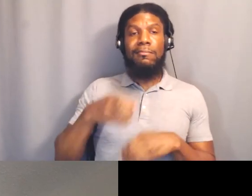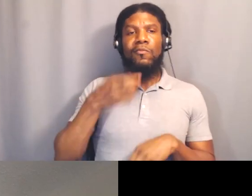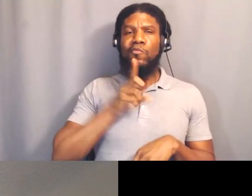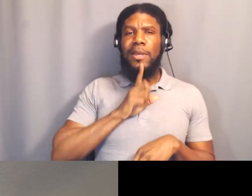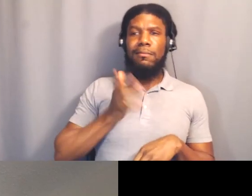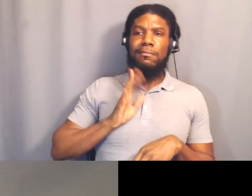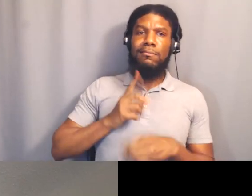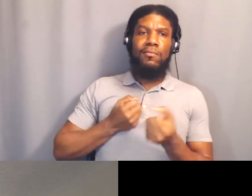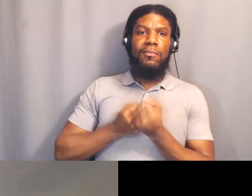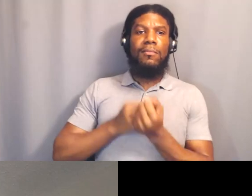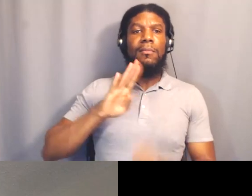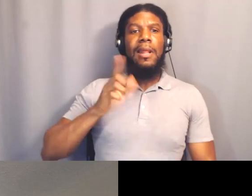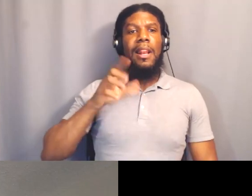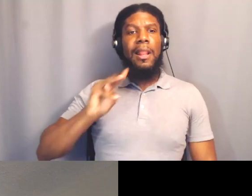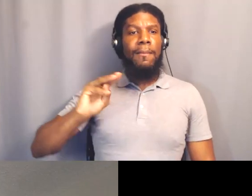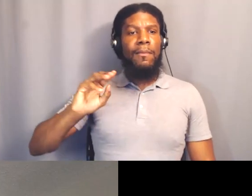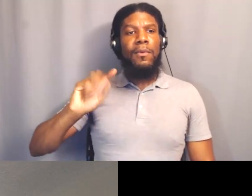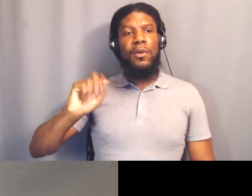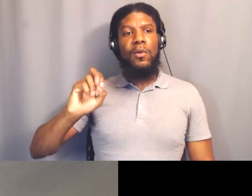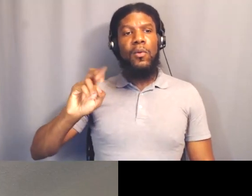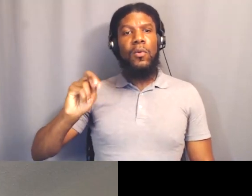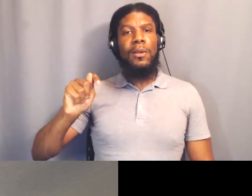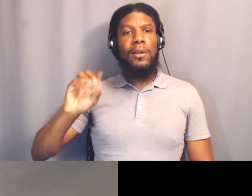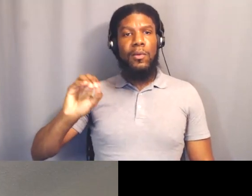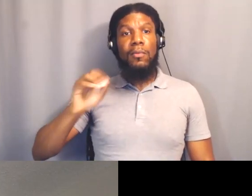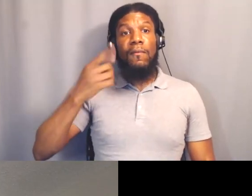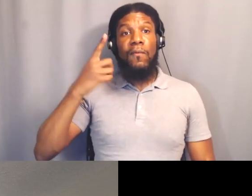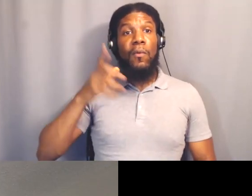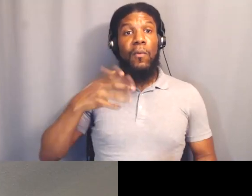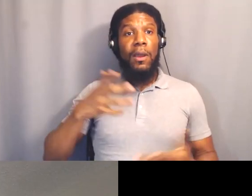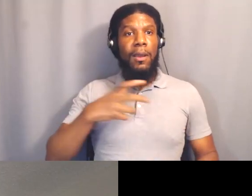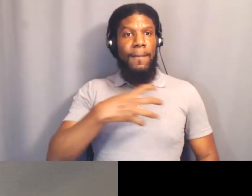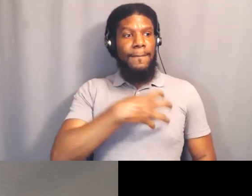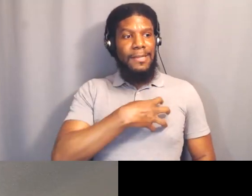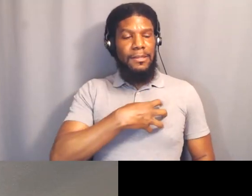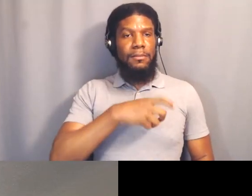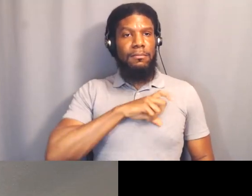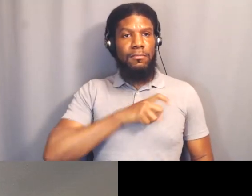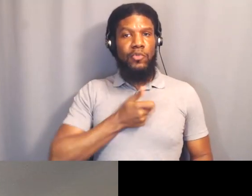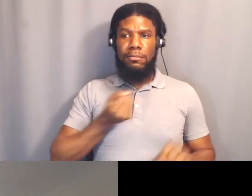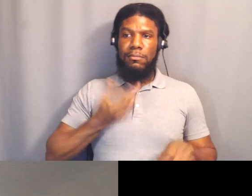And so, originally it was to get police out of Pride, and now it's about defunding and abolishing the police.